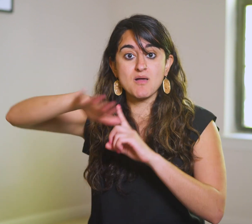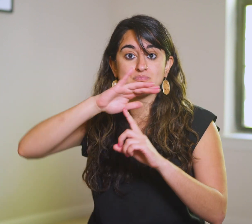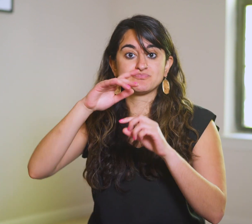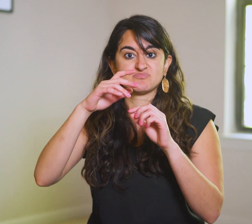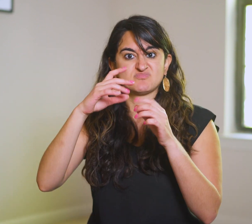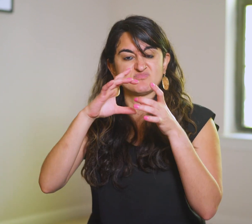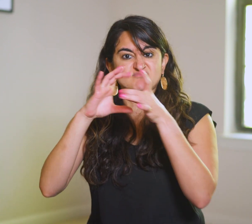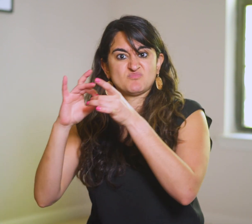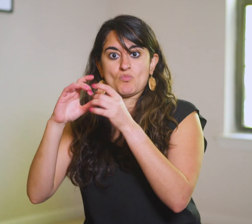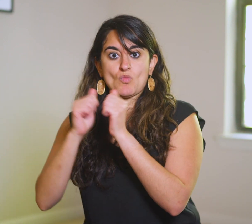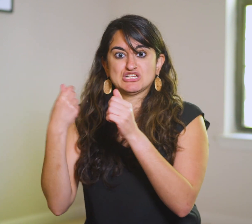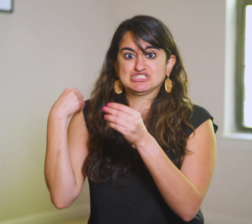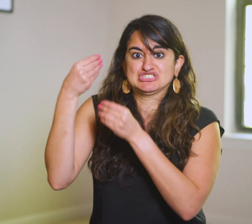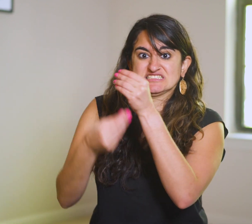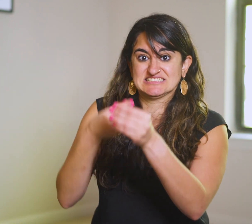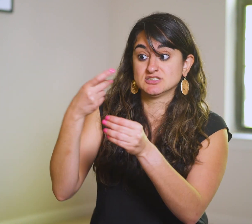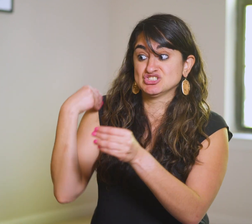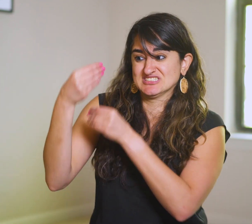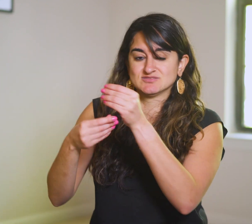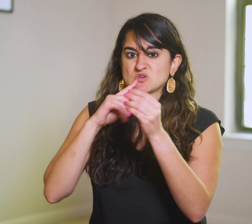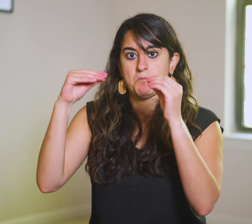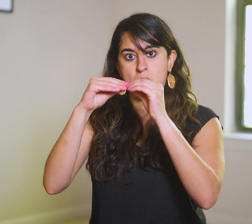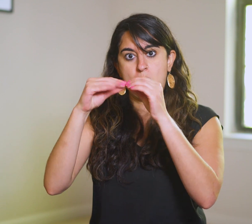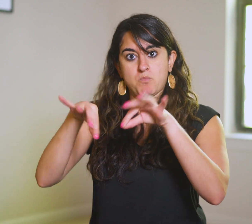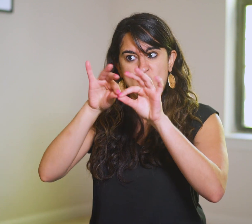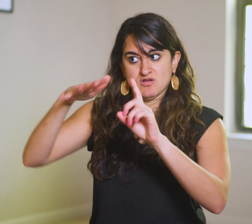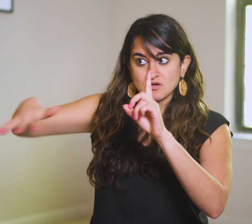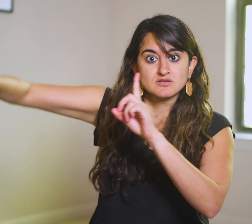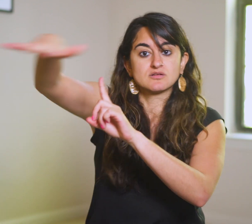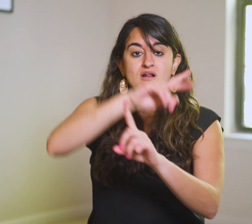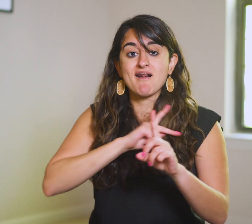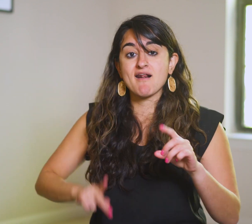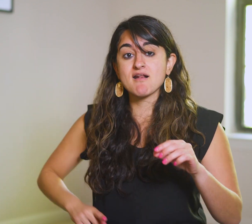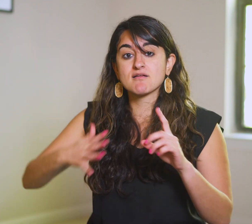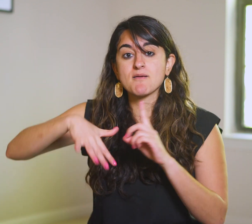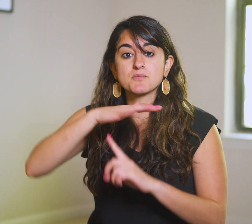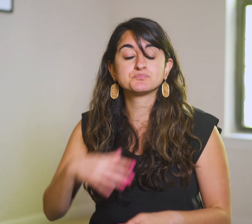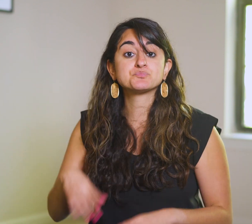over the connection of genetics.